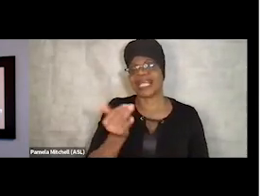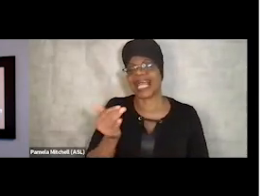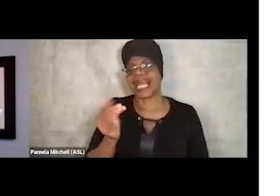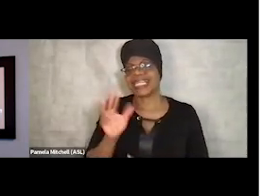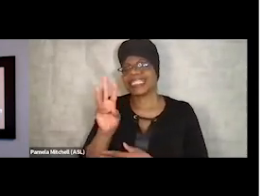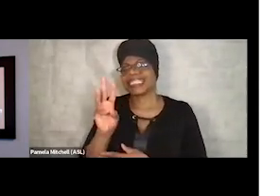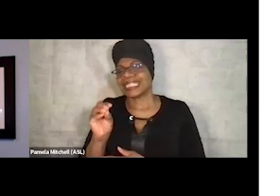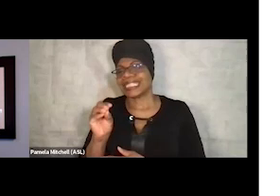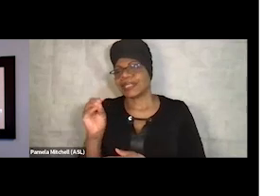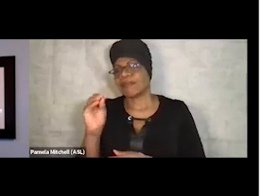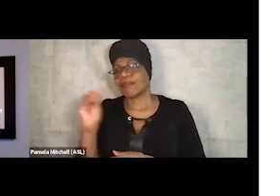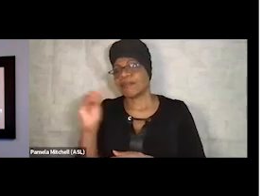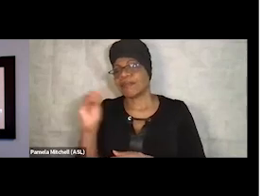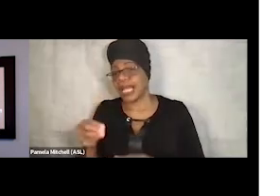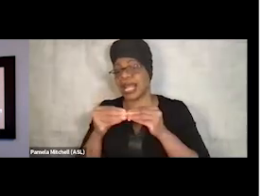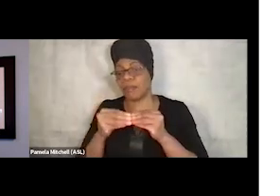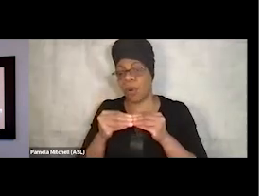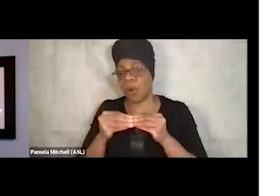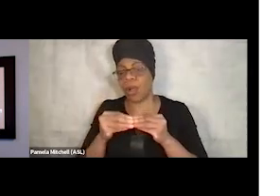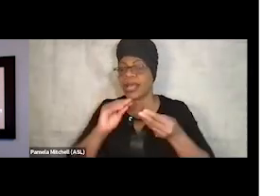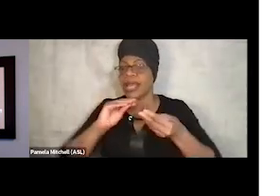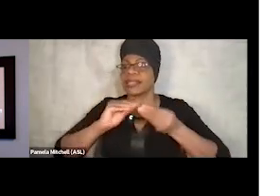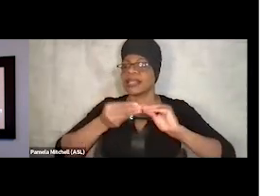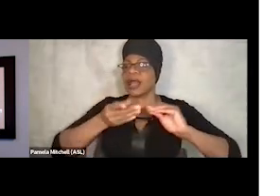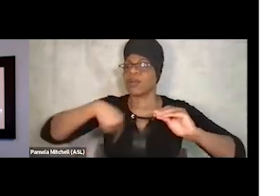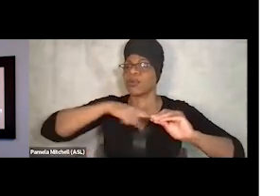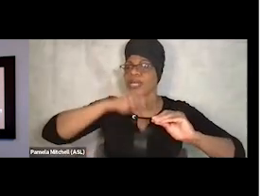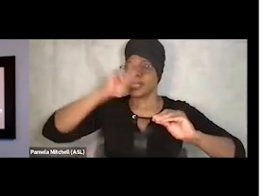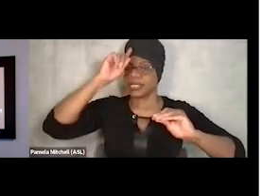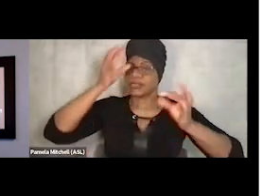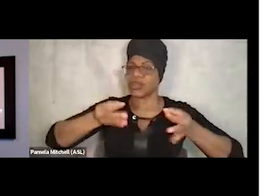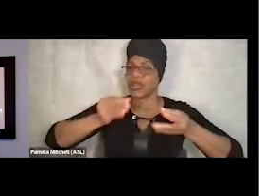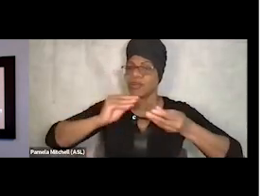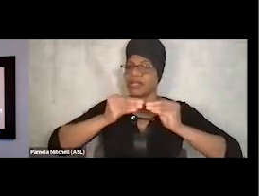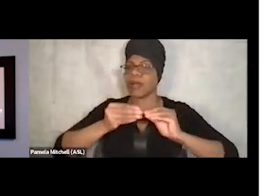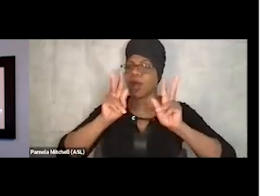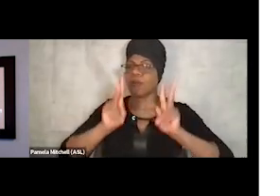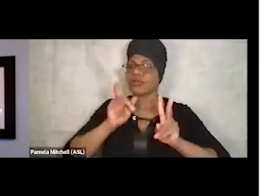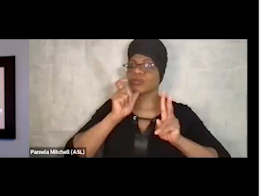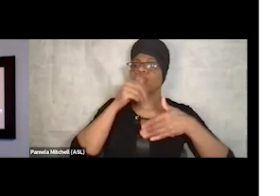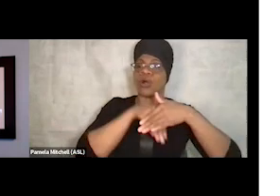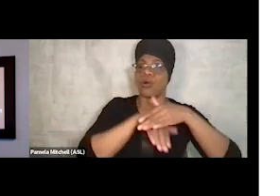And that number, the way we determine that number is somebody beginning the program, completing it successfully